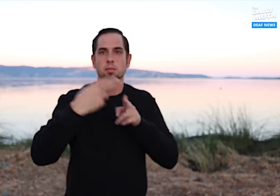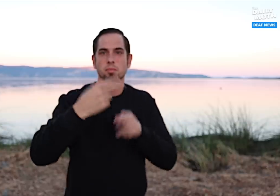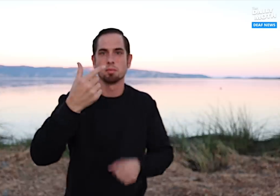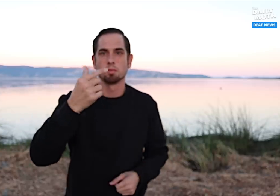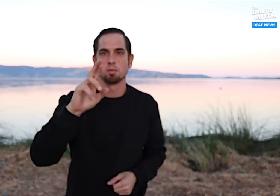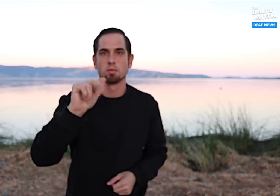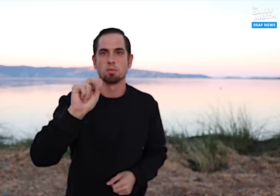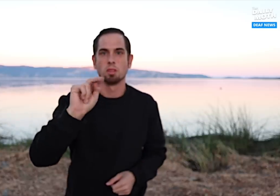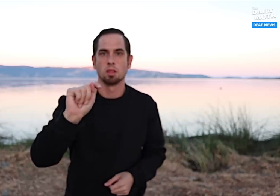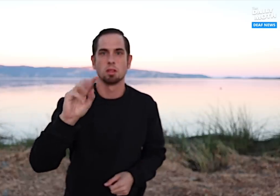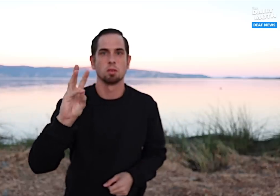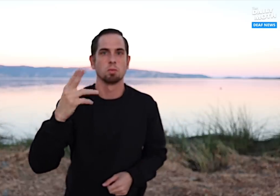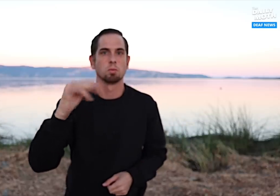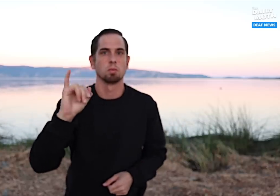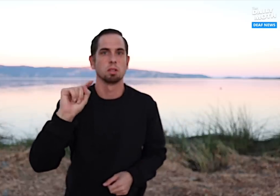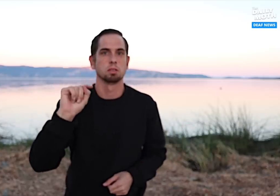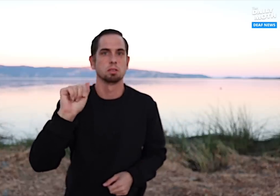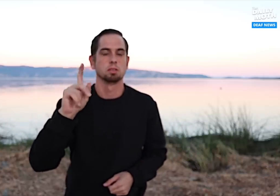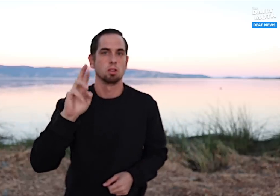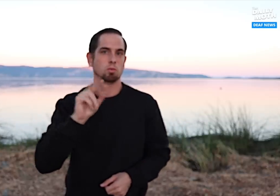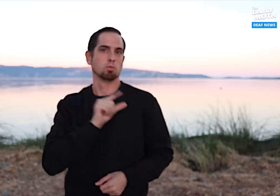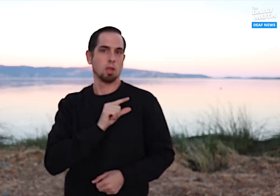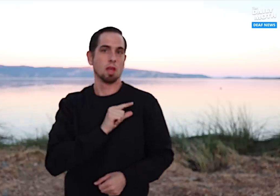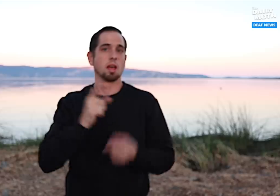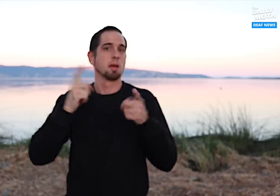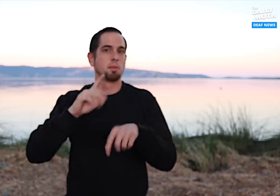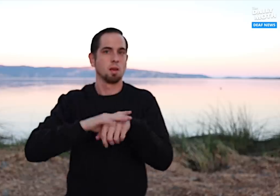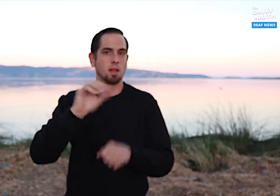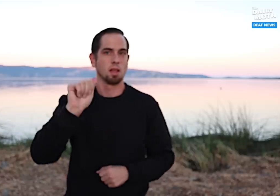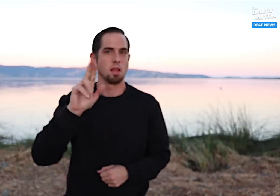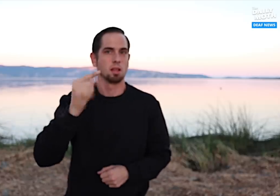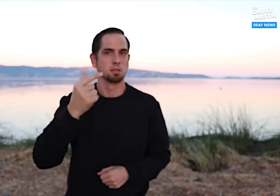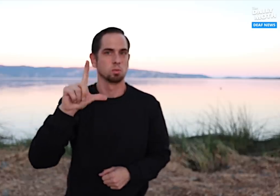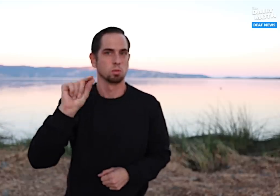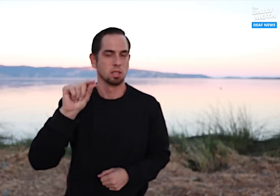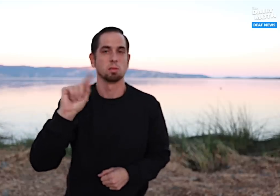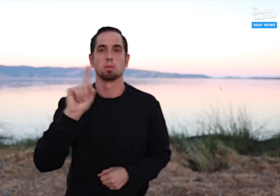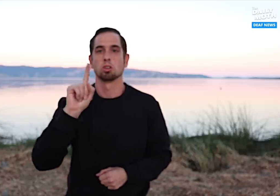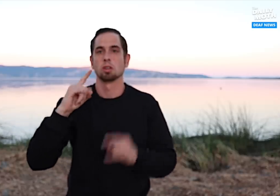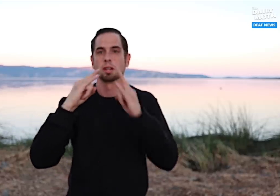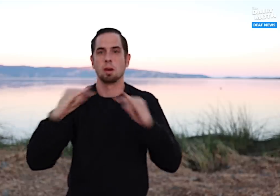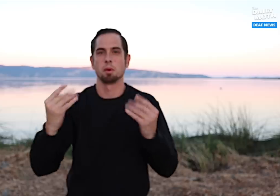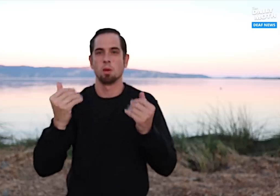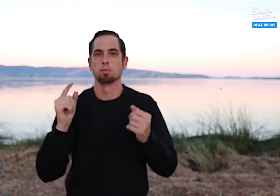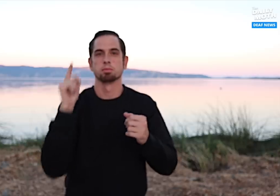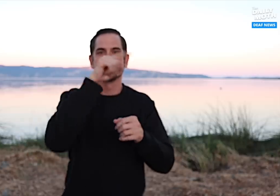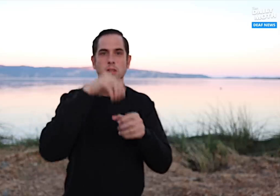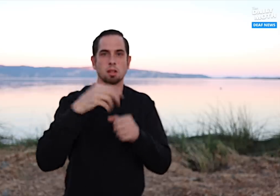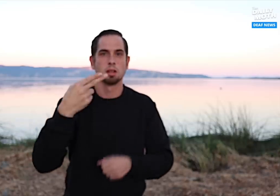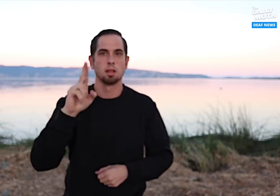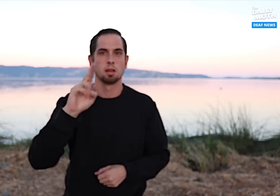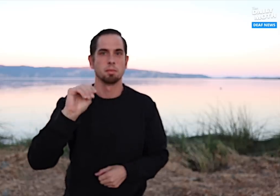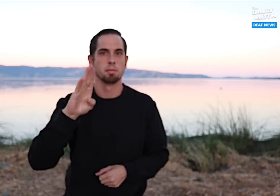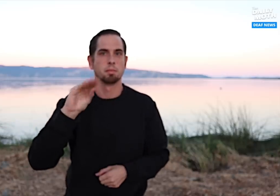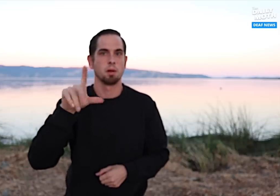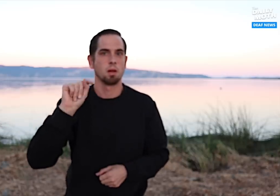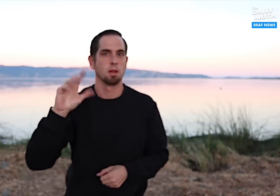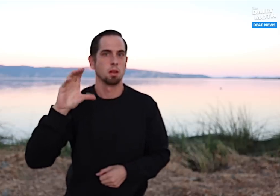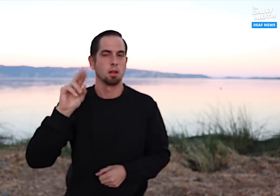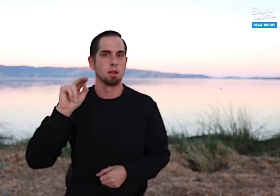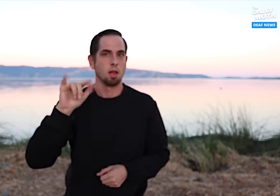Grant Whitaker on August 20 at a campground in Humboldt County.